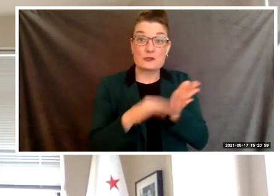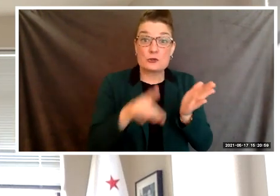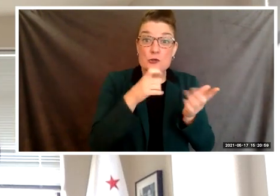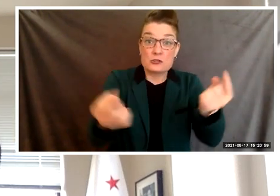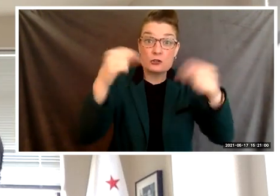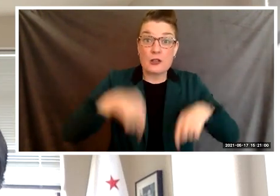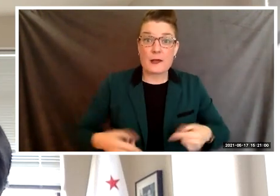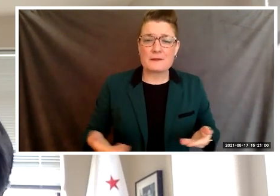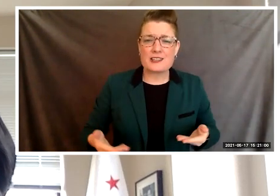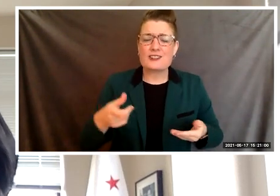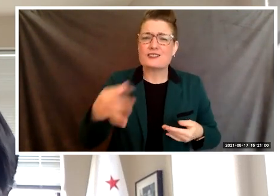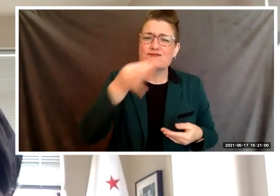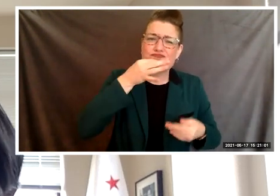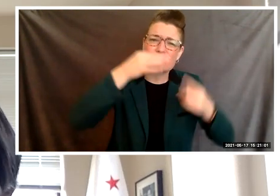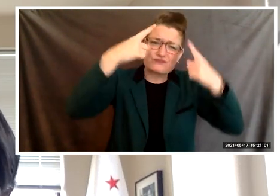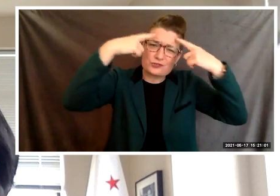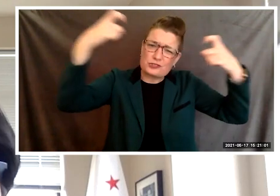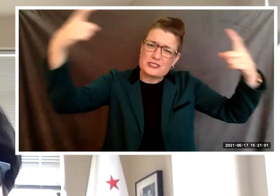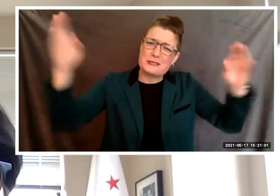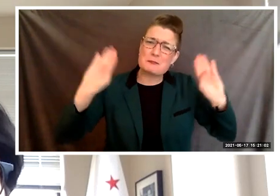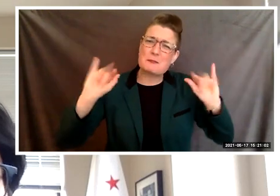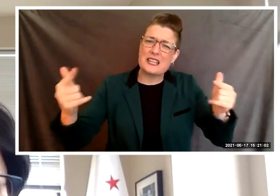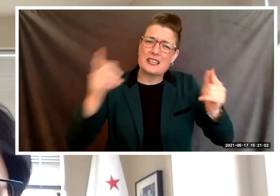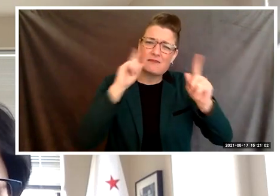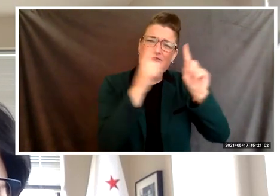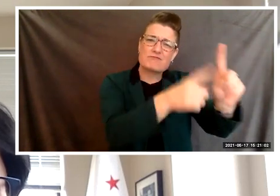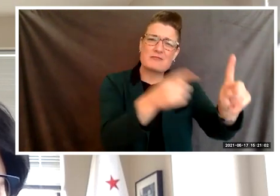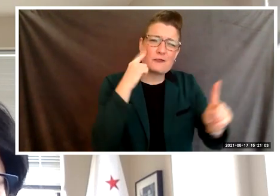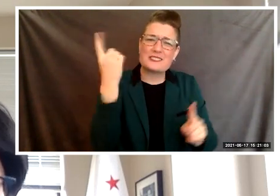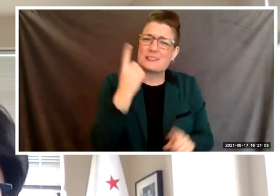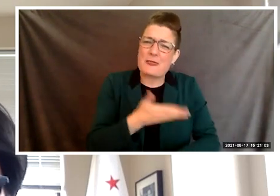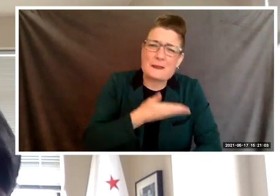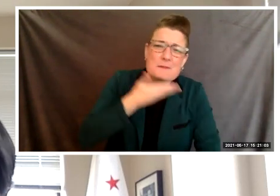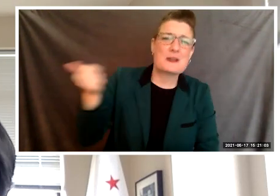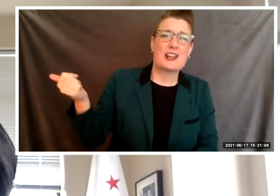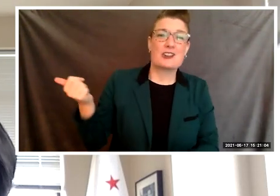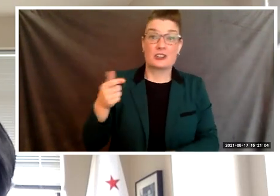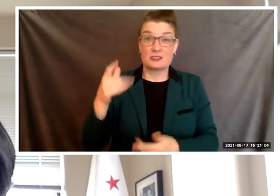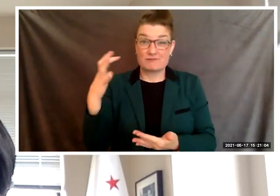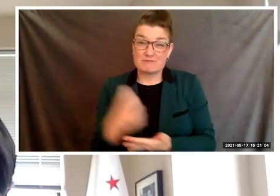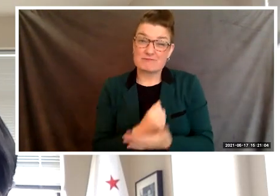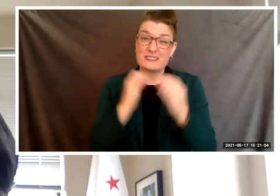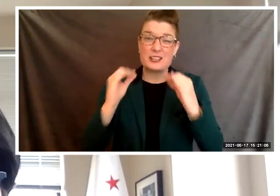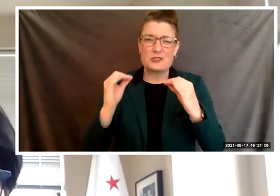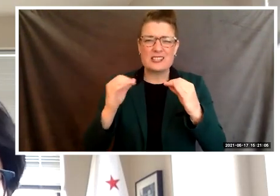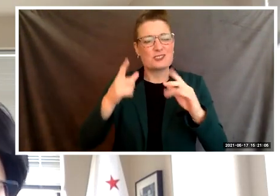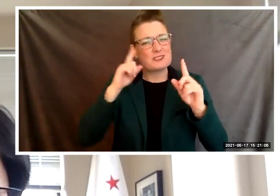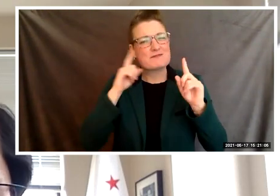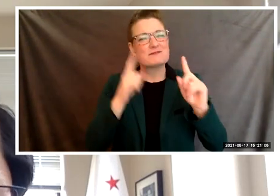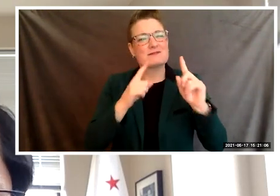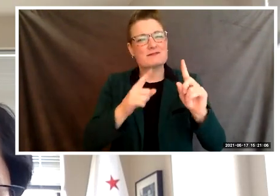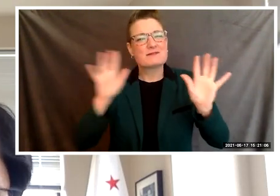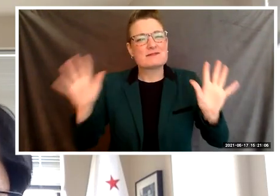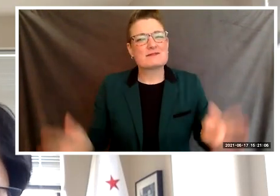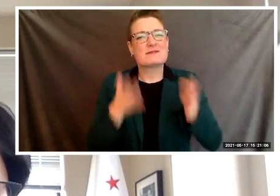they strive for something better, and through education are working to improve themselves and create a brighter future.